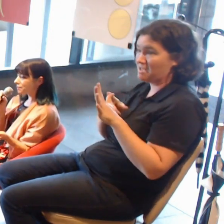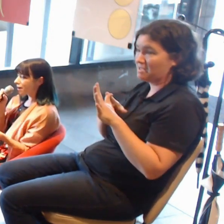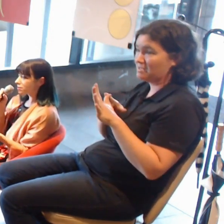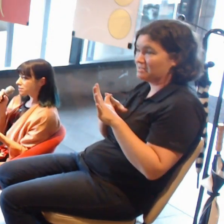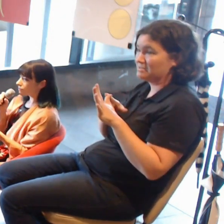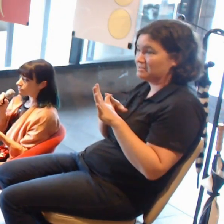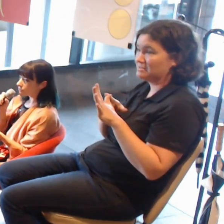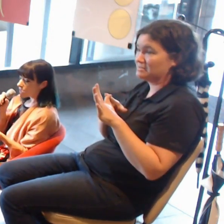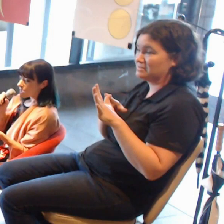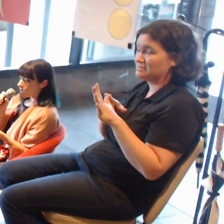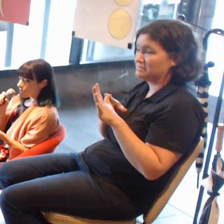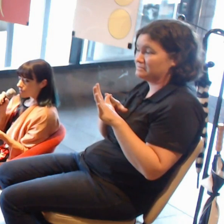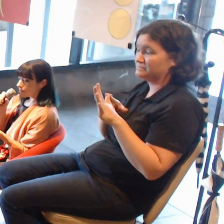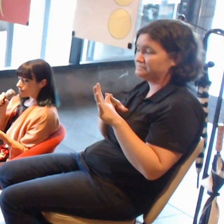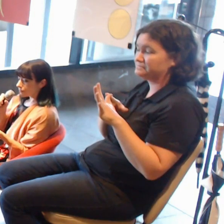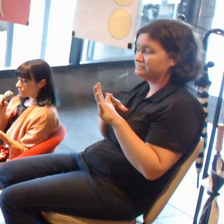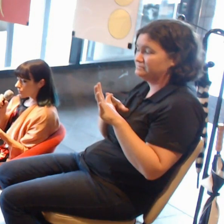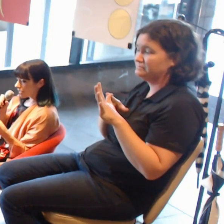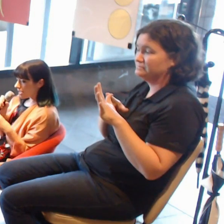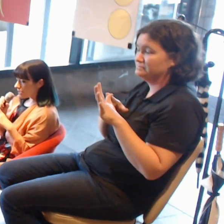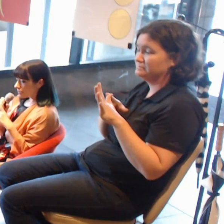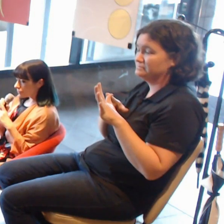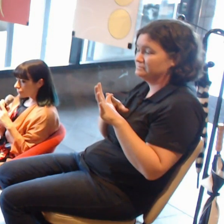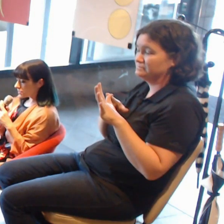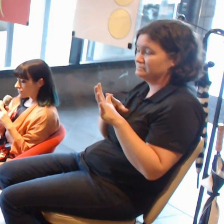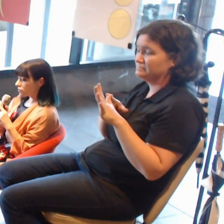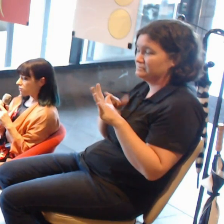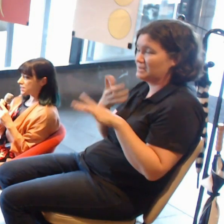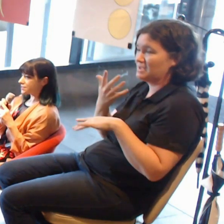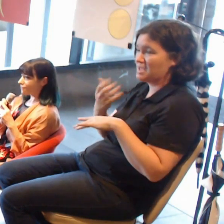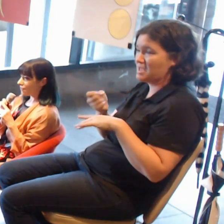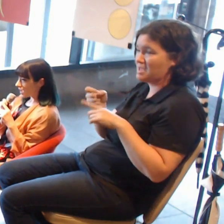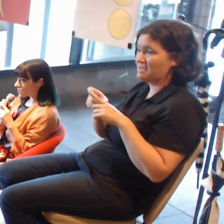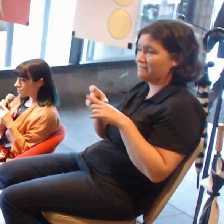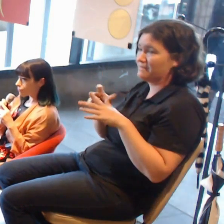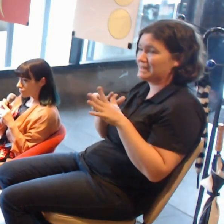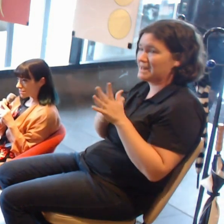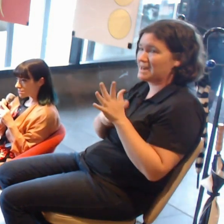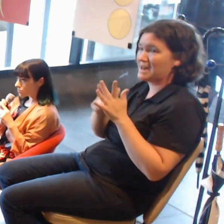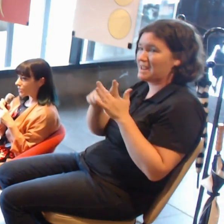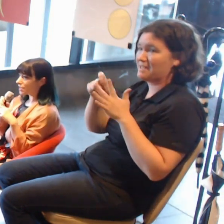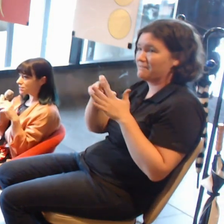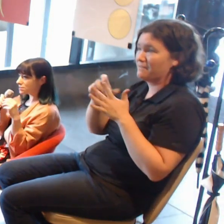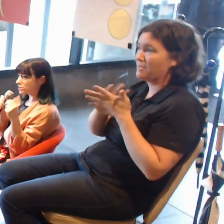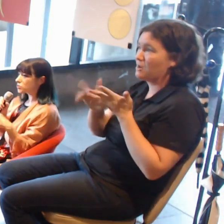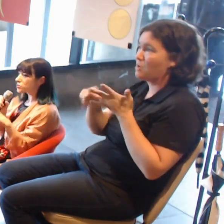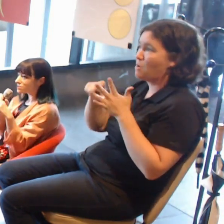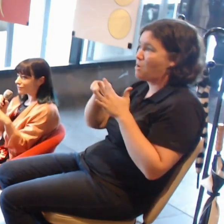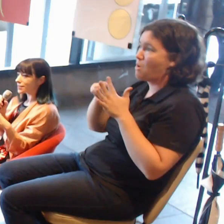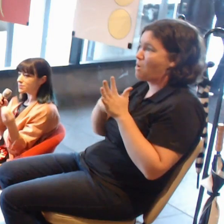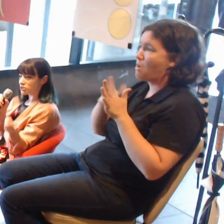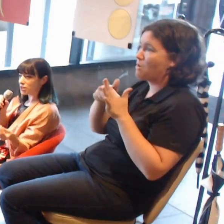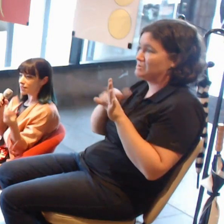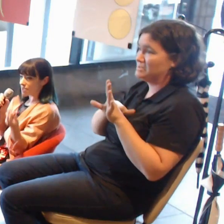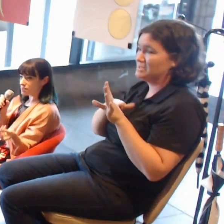we have David Hockney's fax prints where he has used the fax machine as a printing matrix